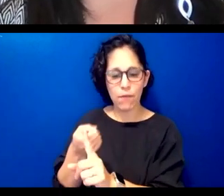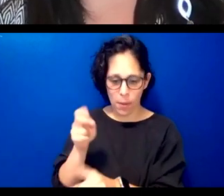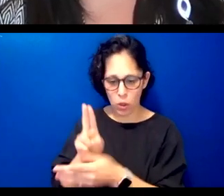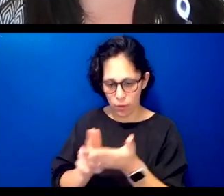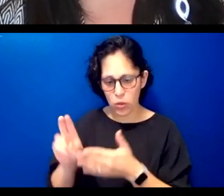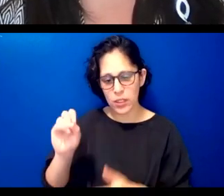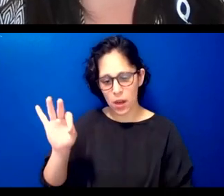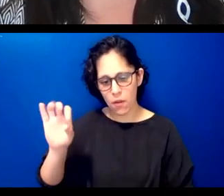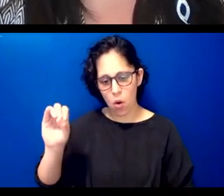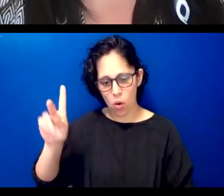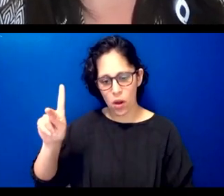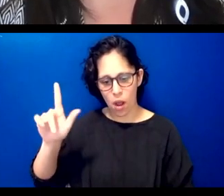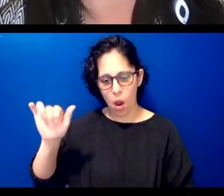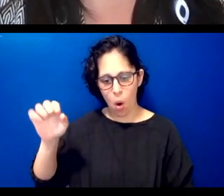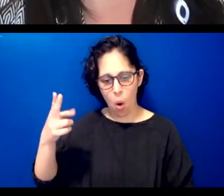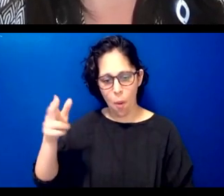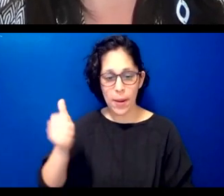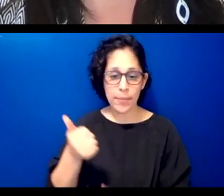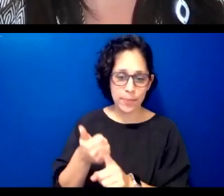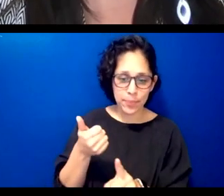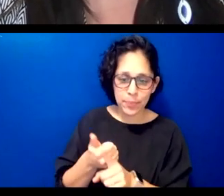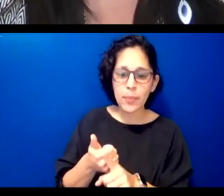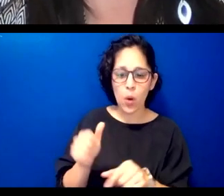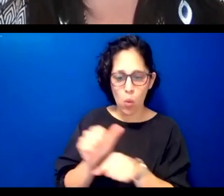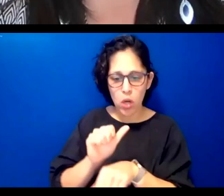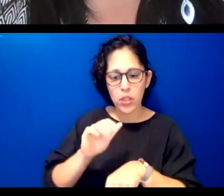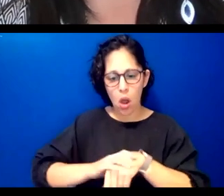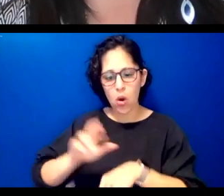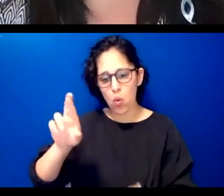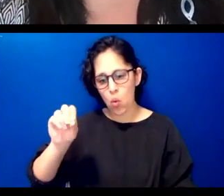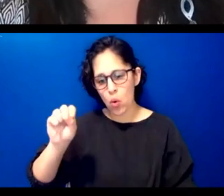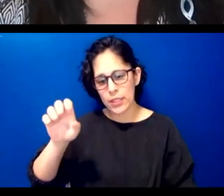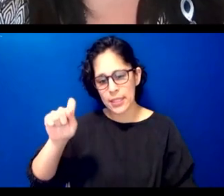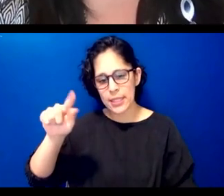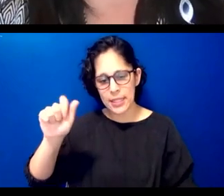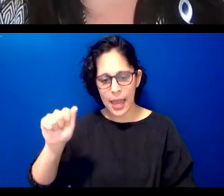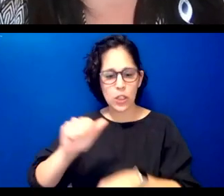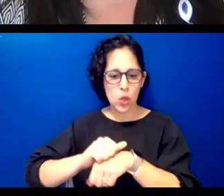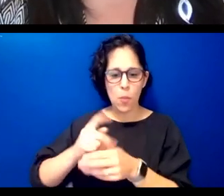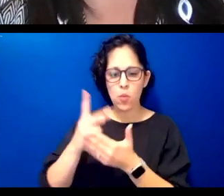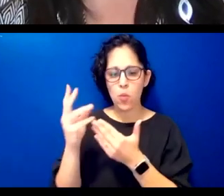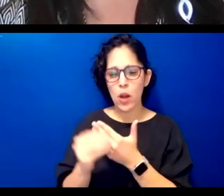chukusha academy adult immersion program and further documents the grammar of current speakers